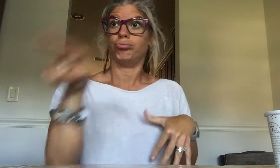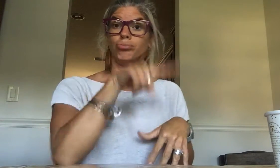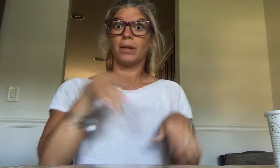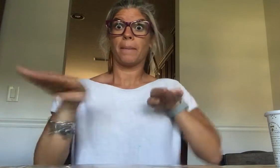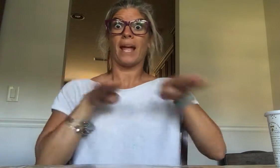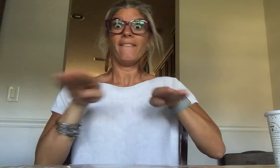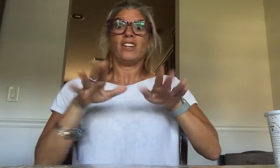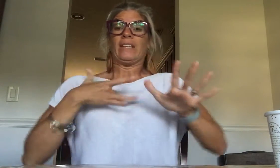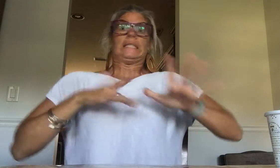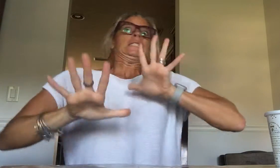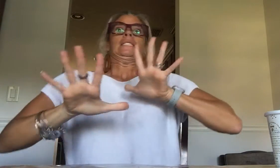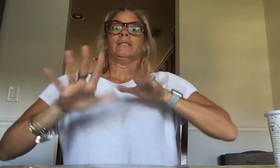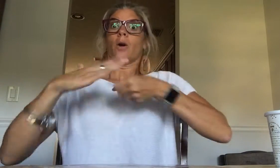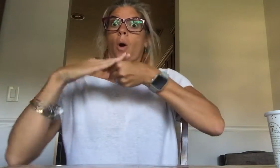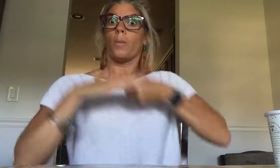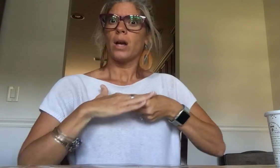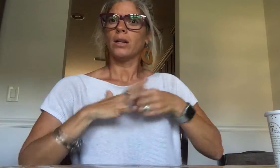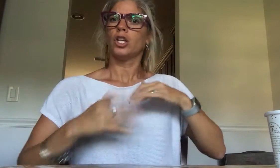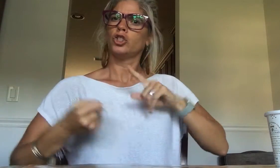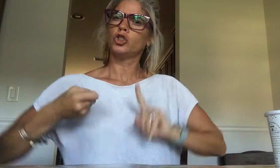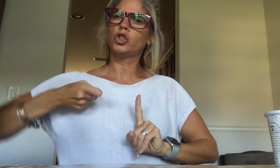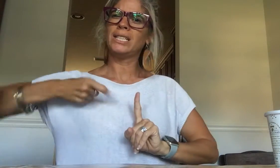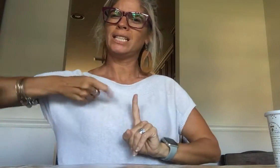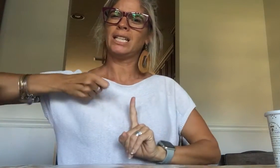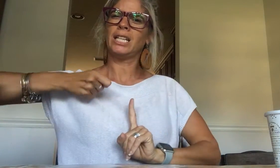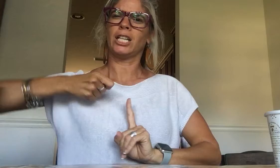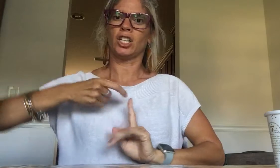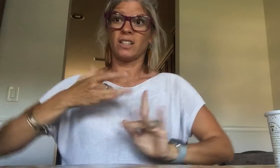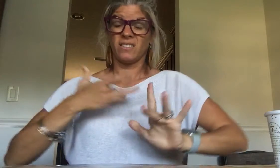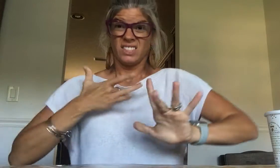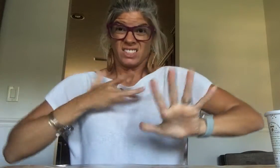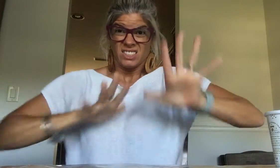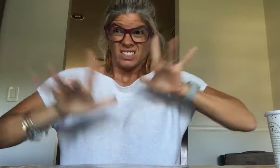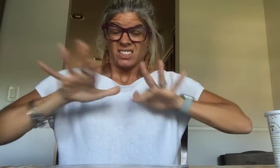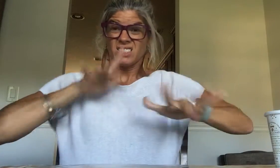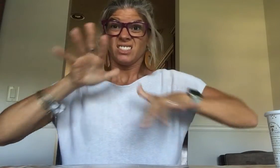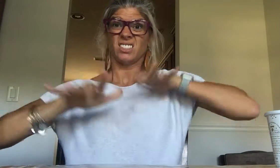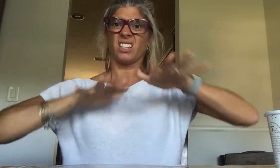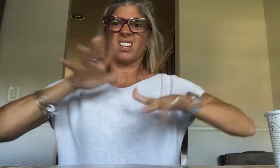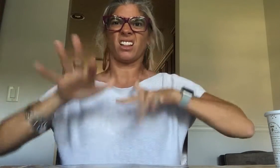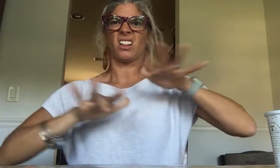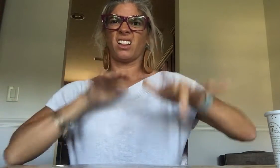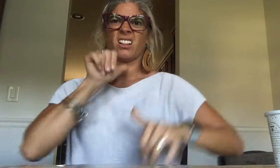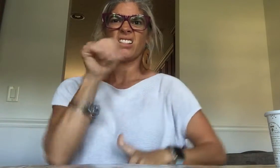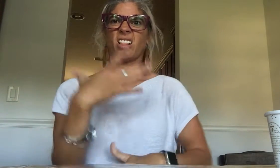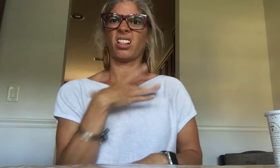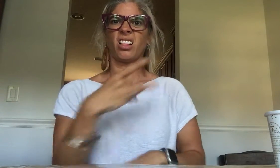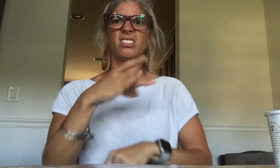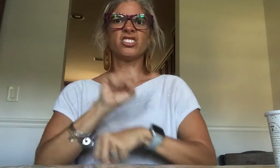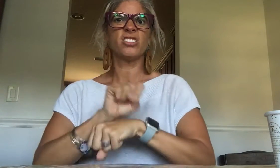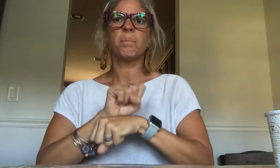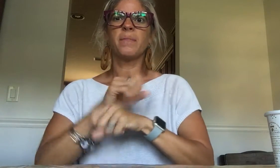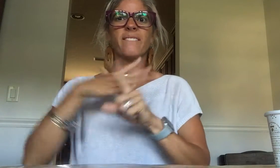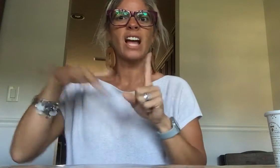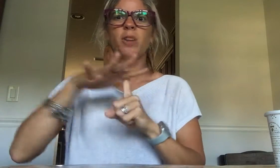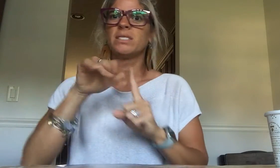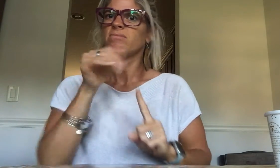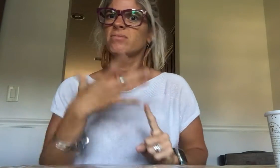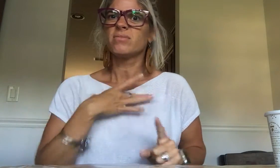Those oppressive behaviors would definitely be triggers You would not like your job, that environment